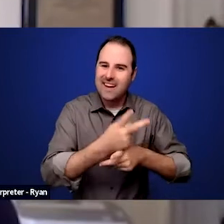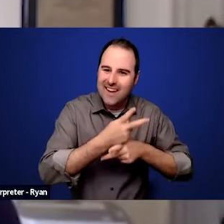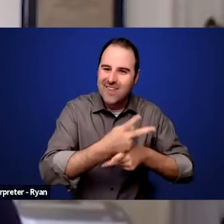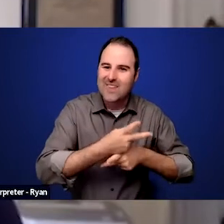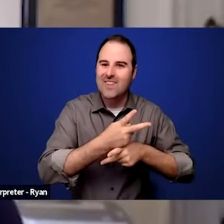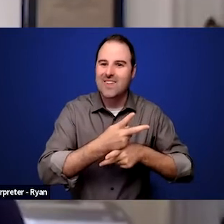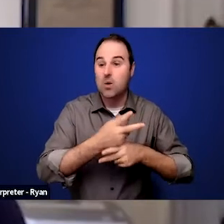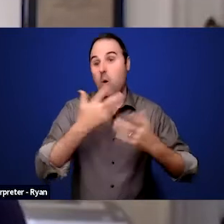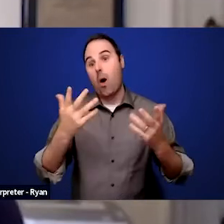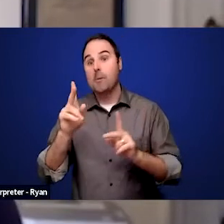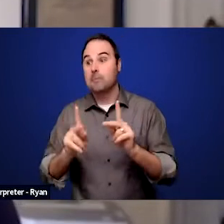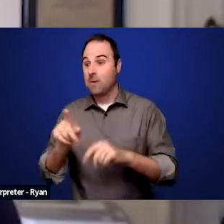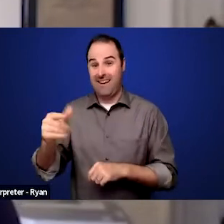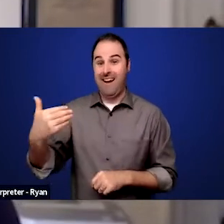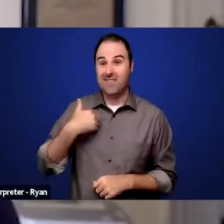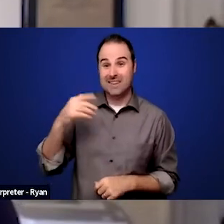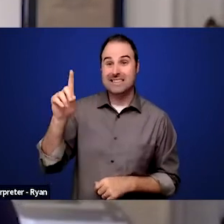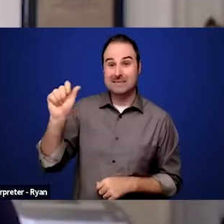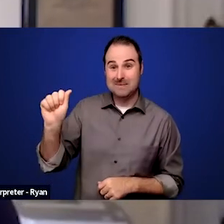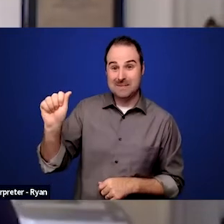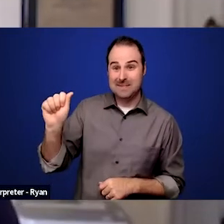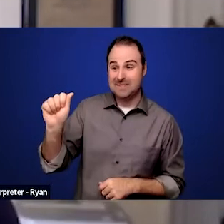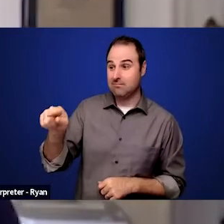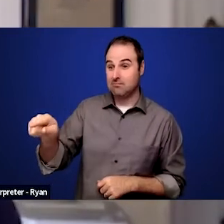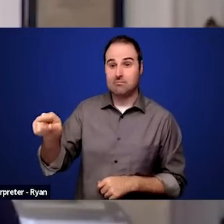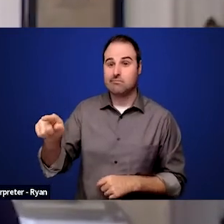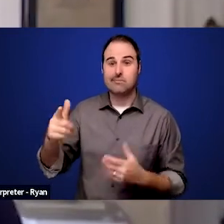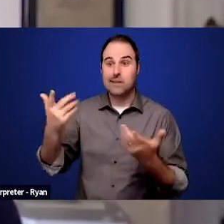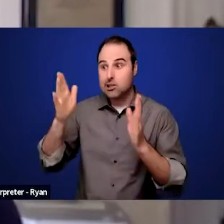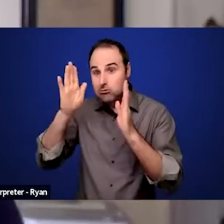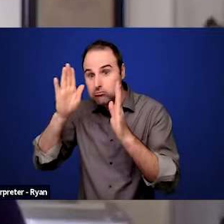to be able to continue to do whatever it was they were doing